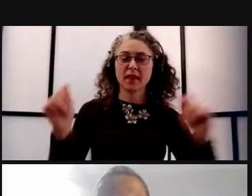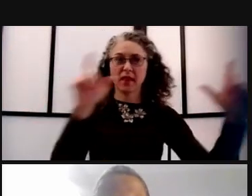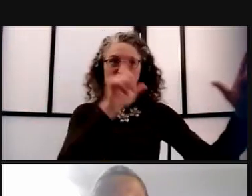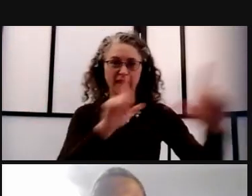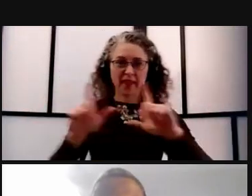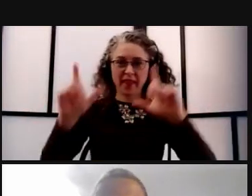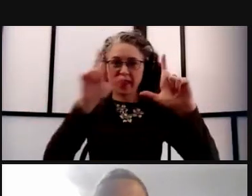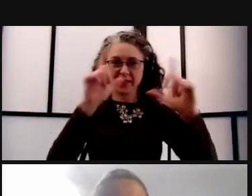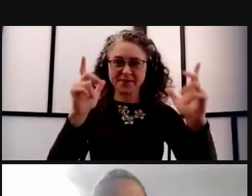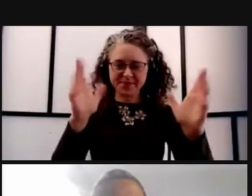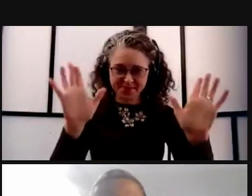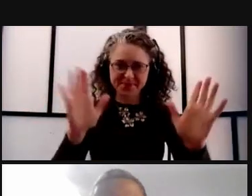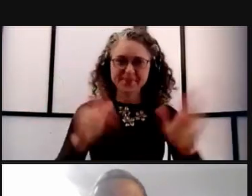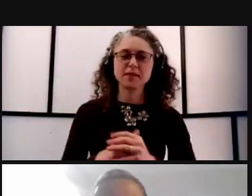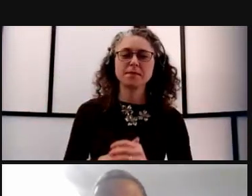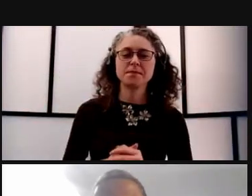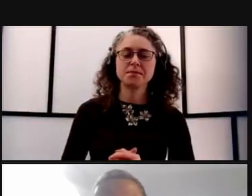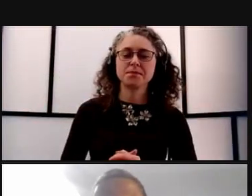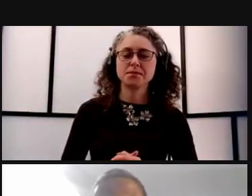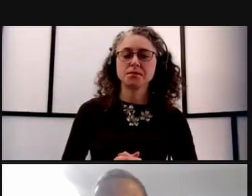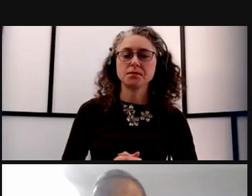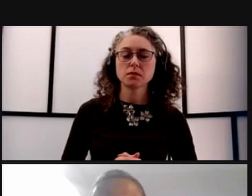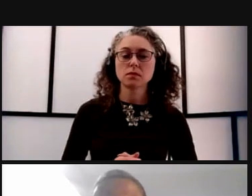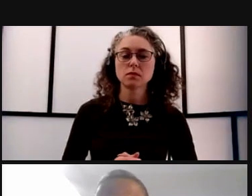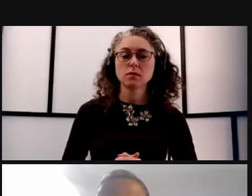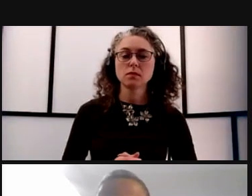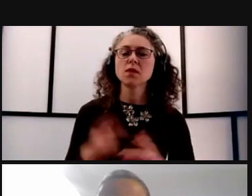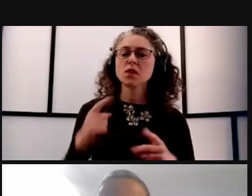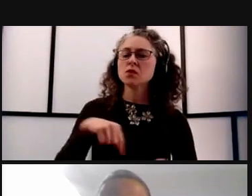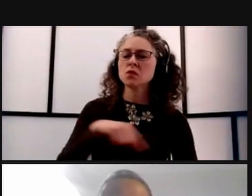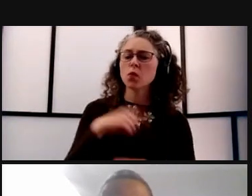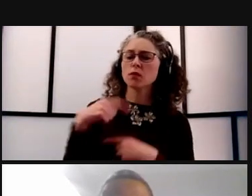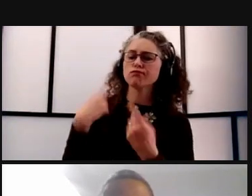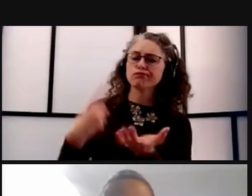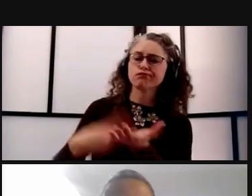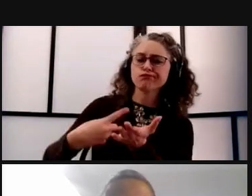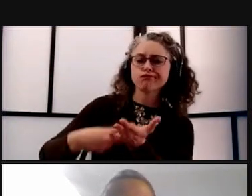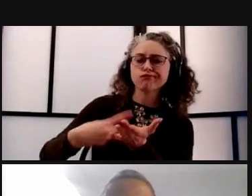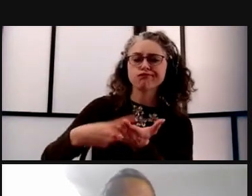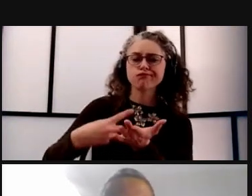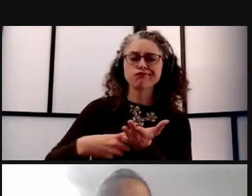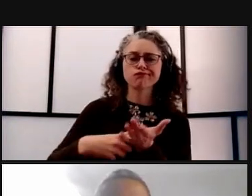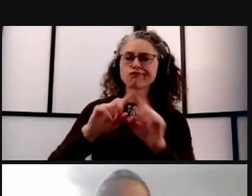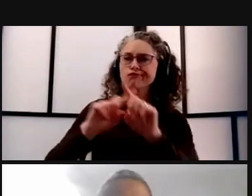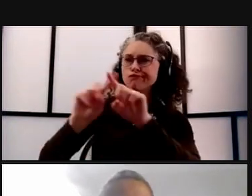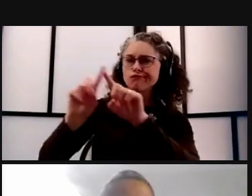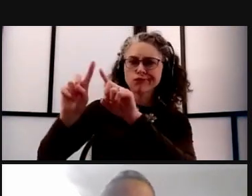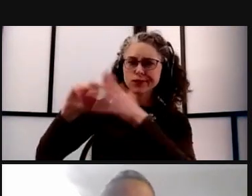Great, so we've been talking about a lot of different things in student life space.